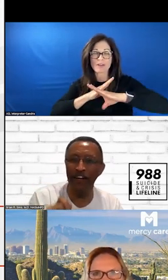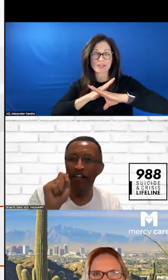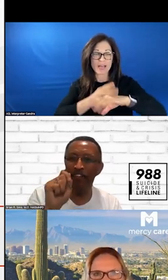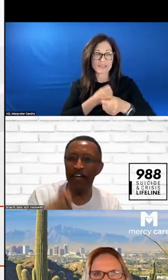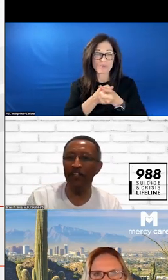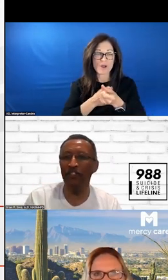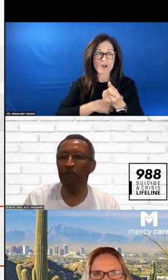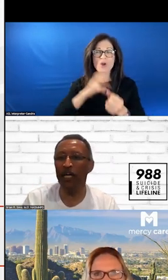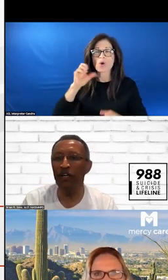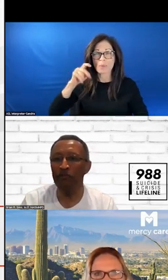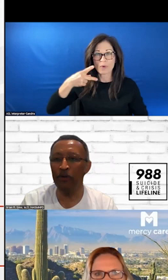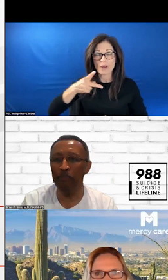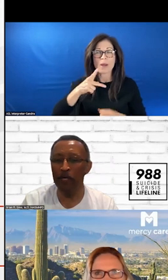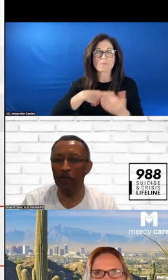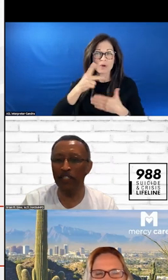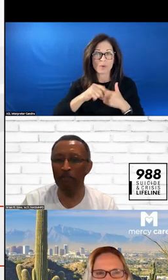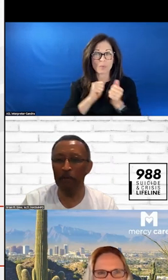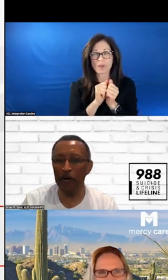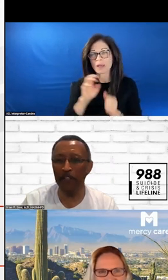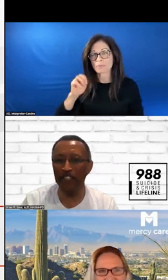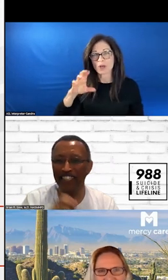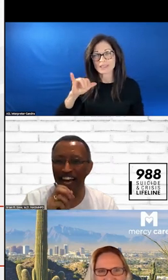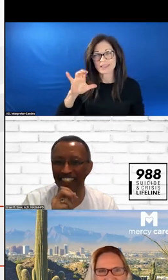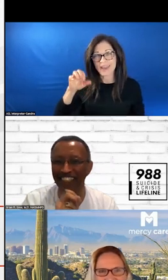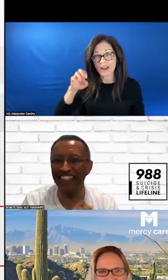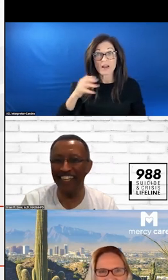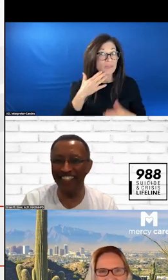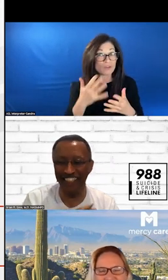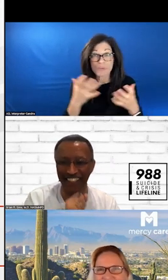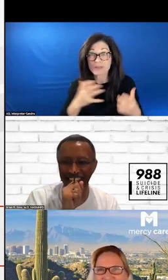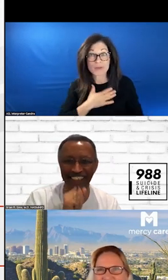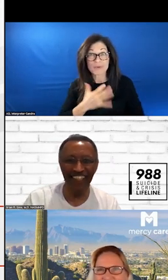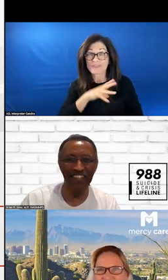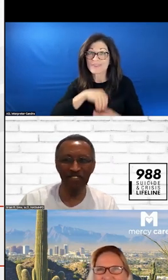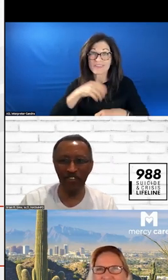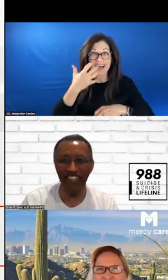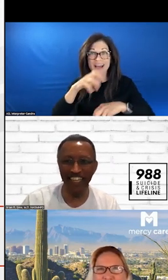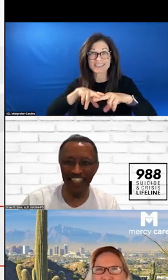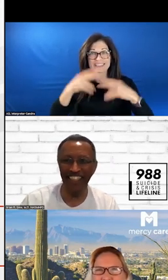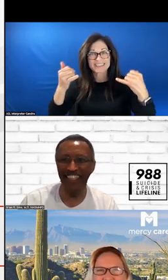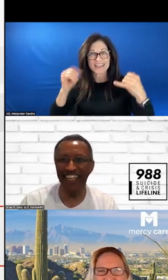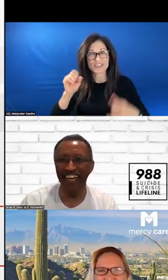THANK YOU SO MUCH FOR BEING WILLING APART OF THIS HOT SEAT TODAY, SHELLY. >>: ABSOLUTELY.